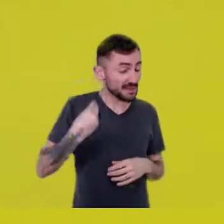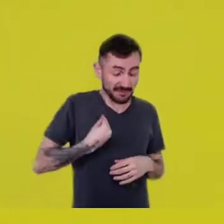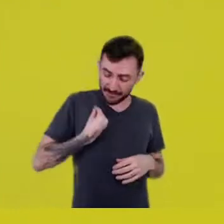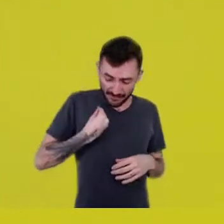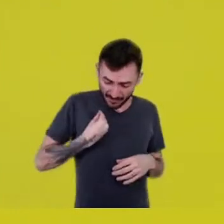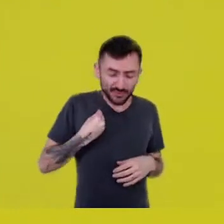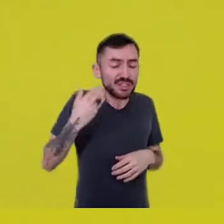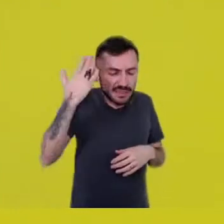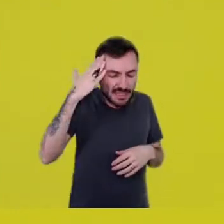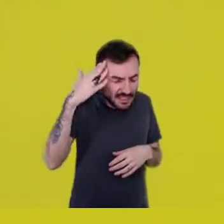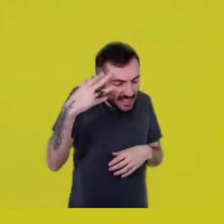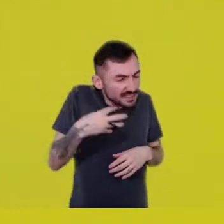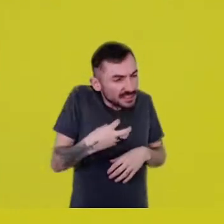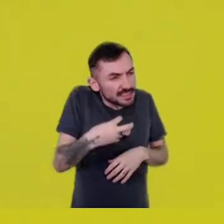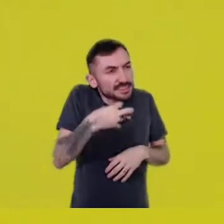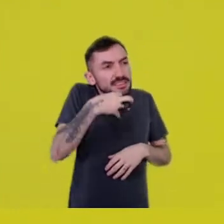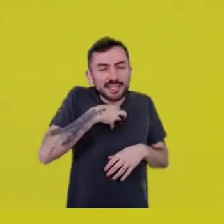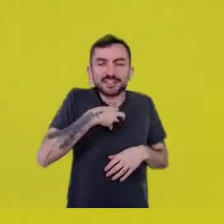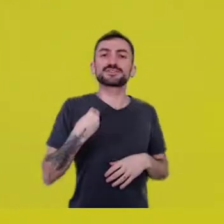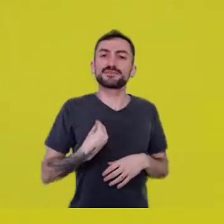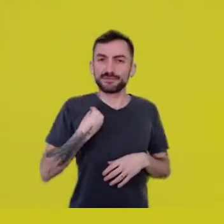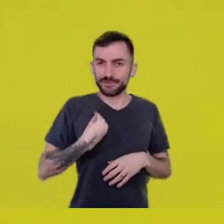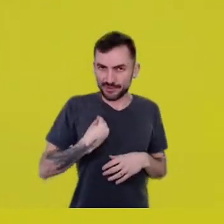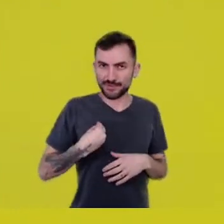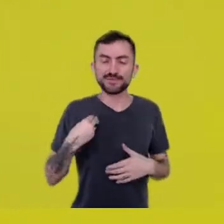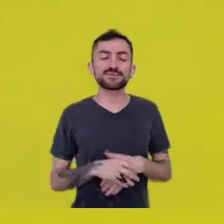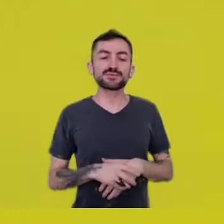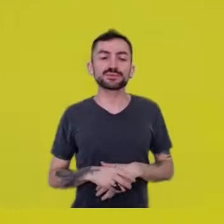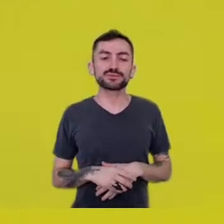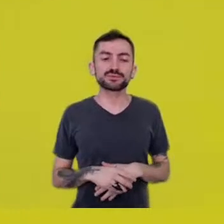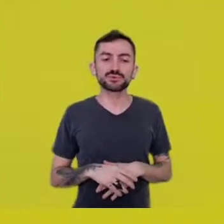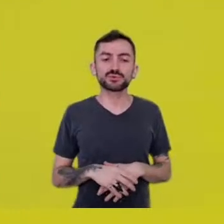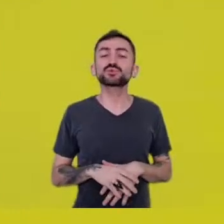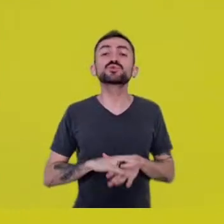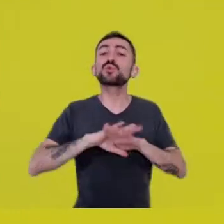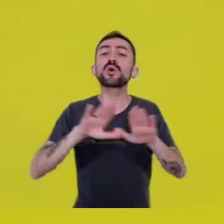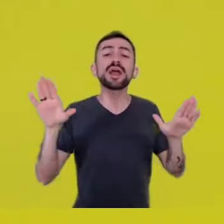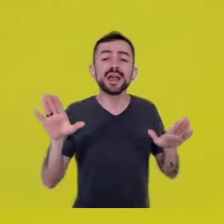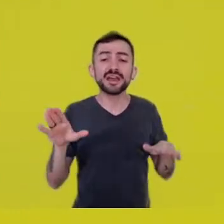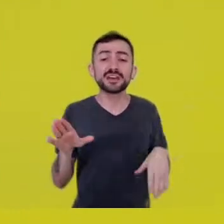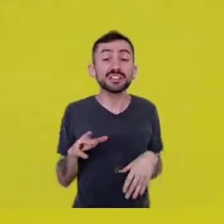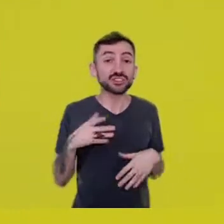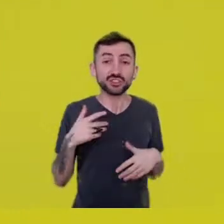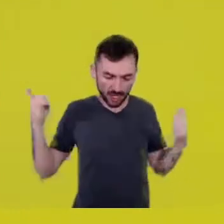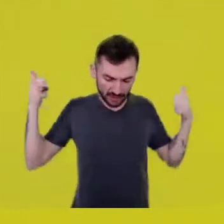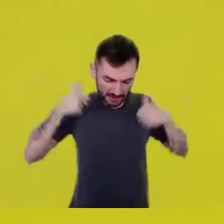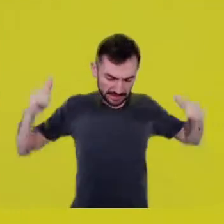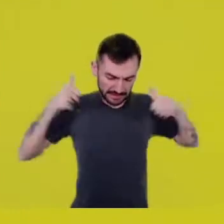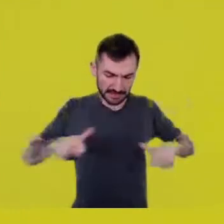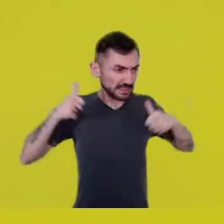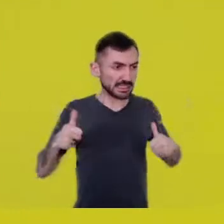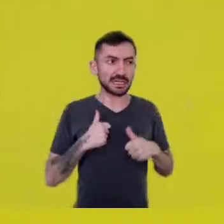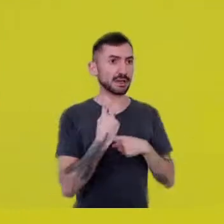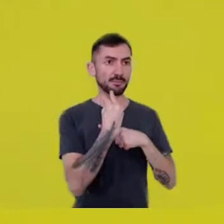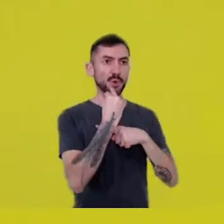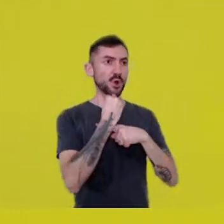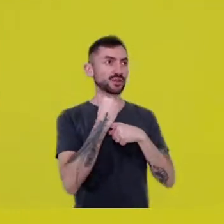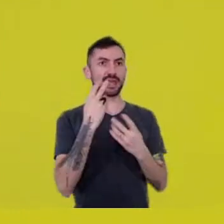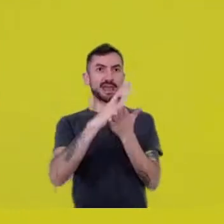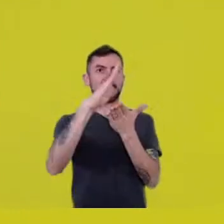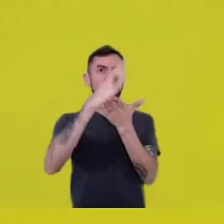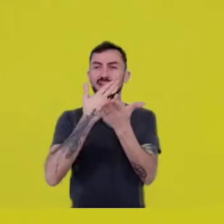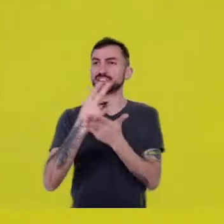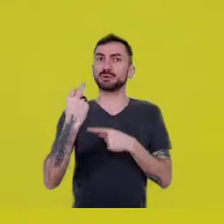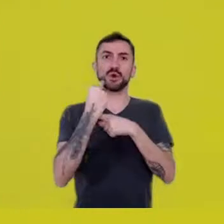without creating a protection layer to our experience of being in the world